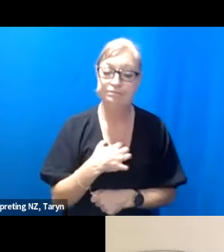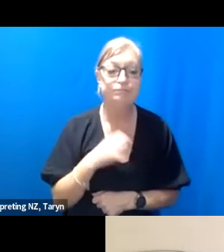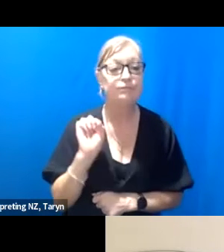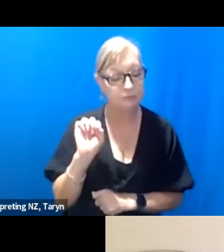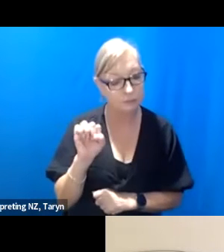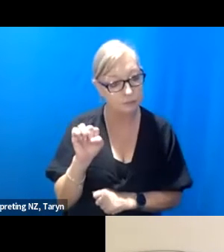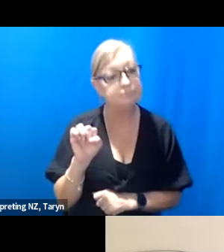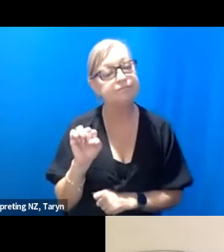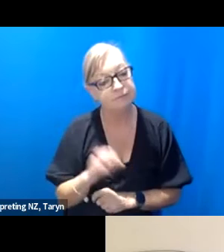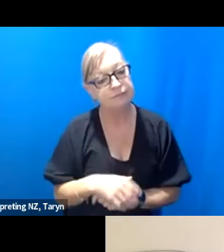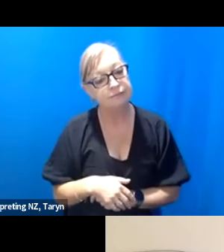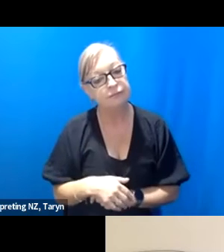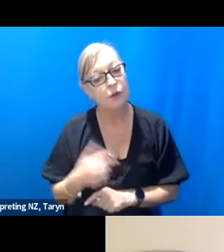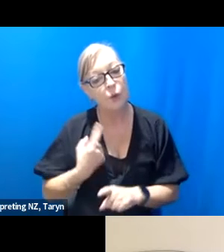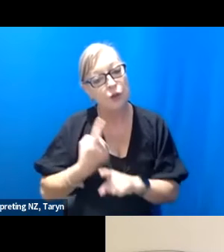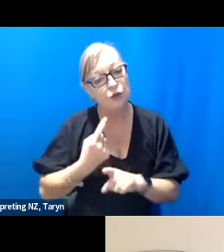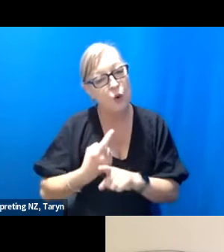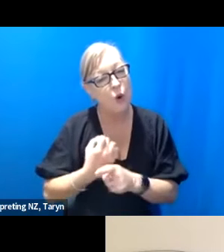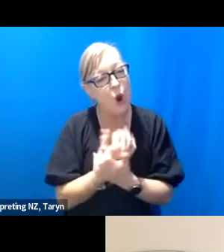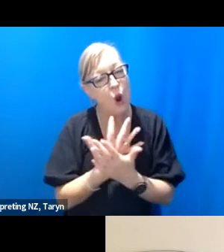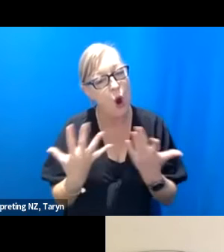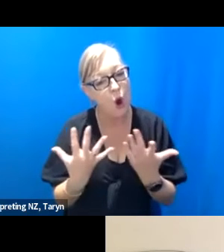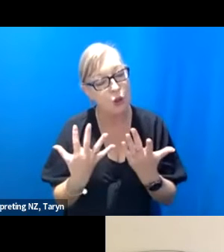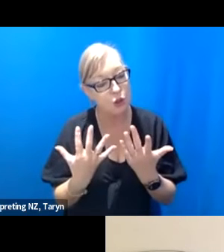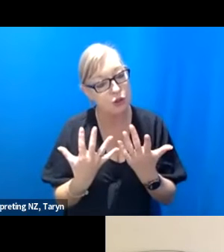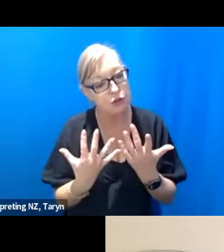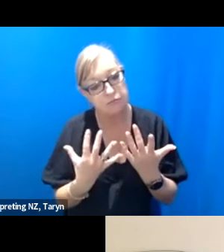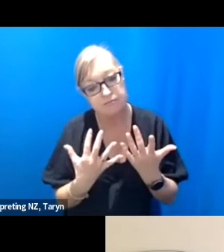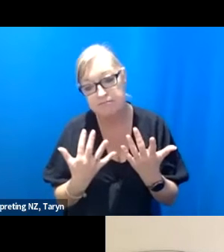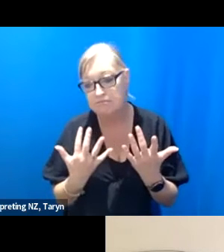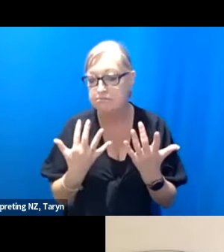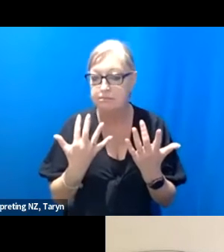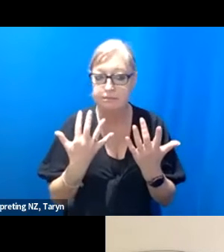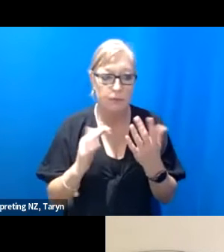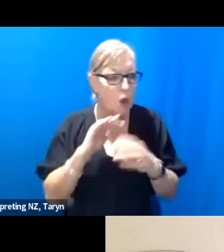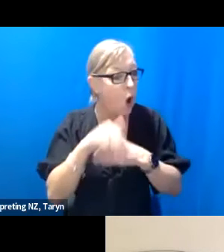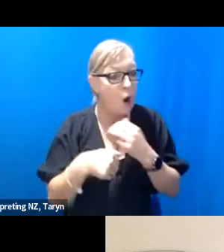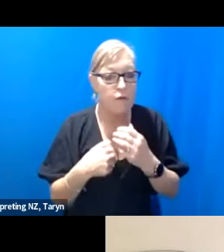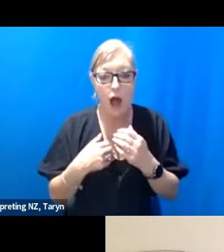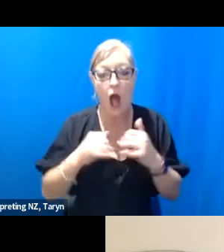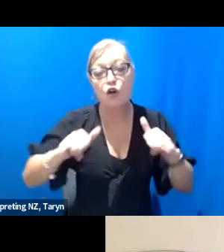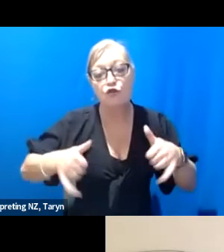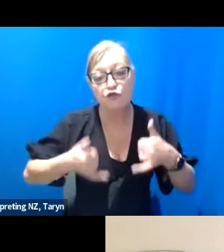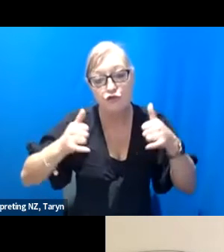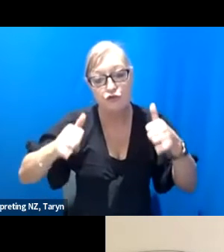Yeah I mean, we talk a lot about sort of crip experience and disability experience and